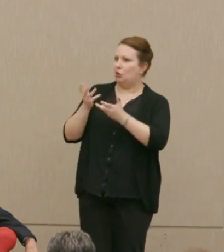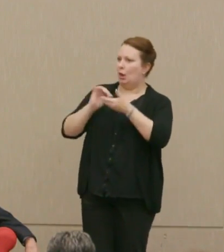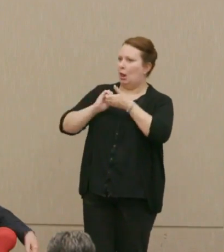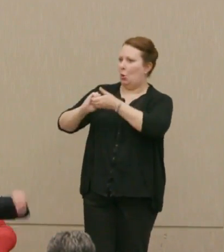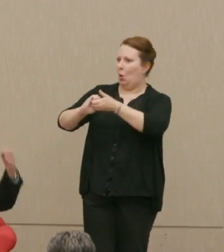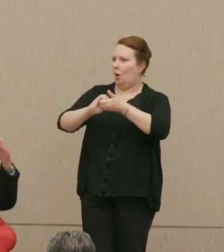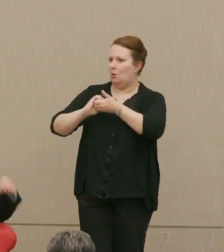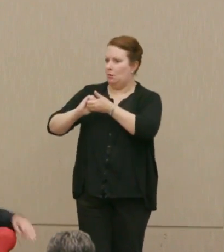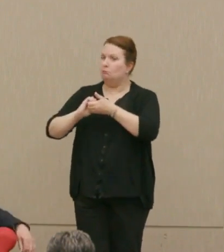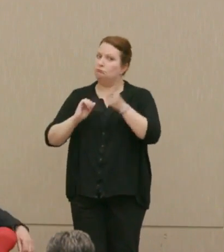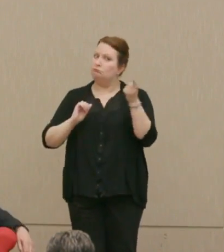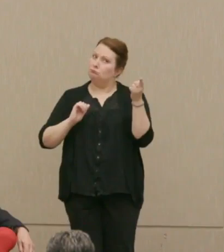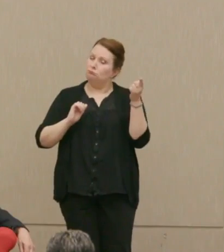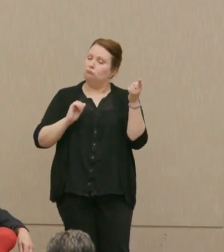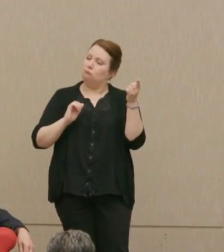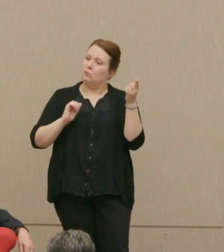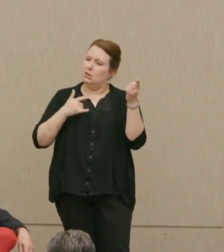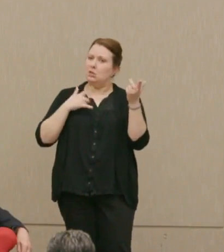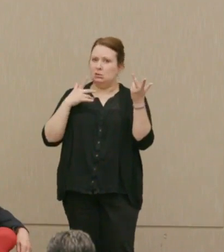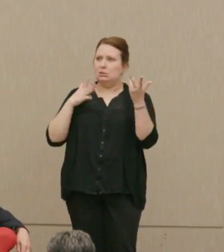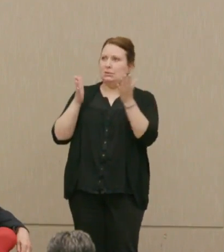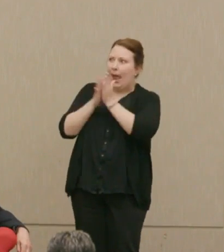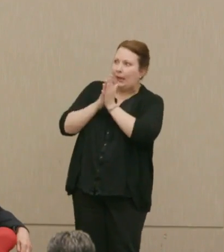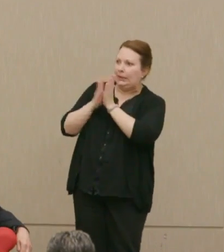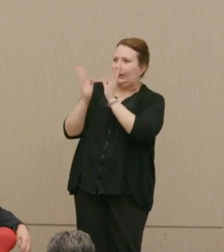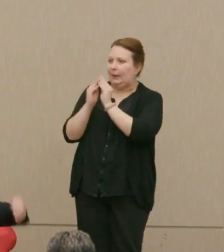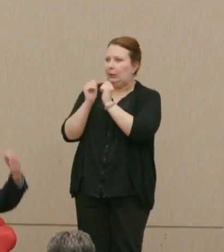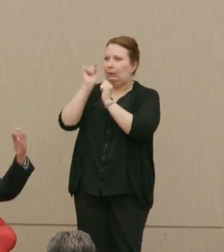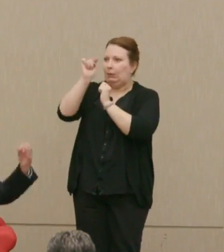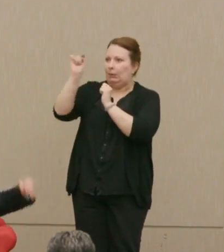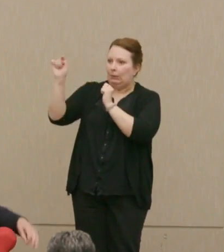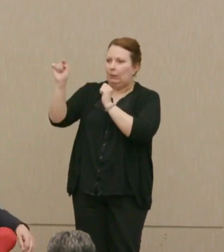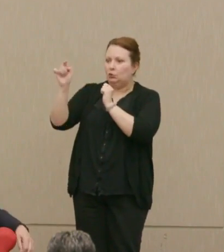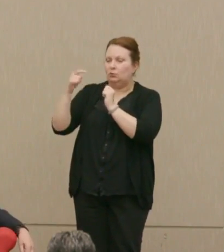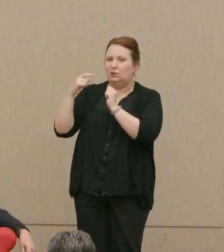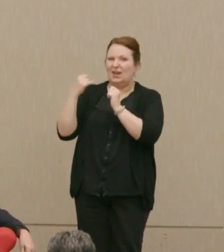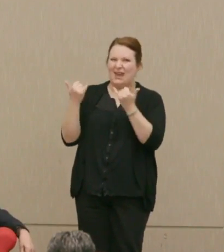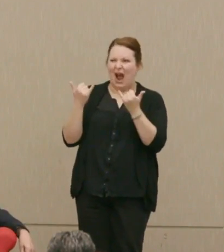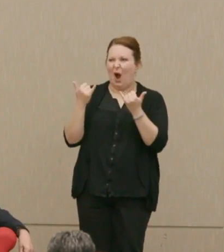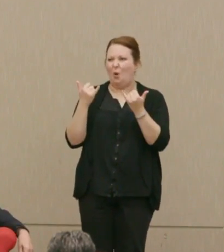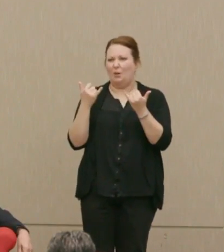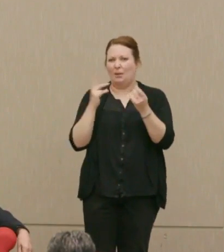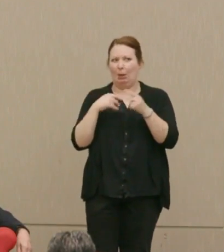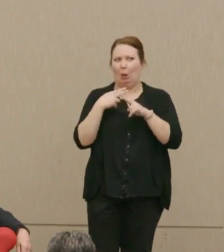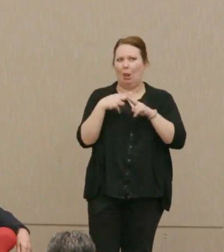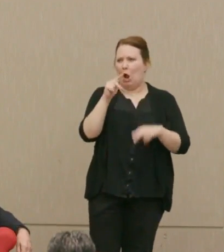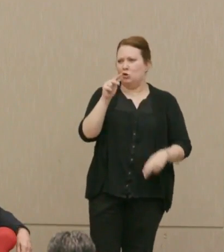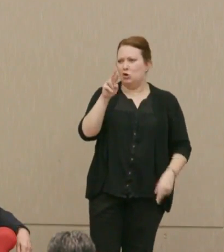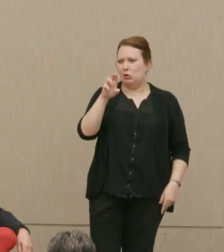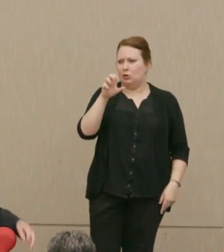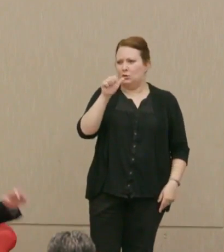And he had the Helsinki summit, which people denounced as treason, John Brennan [inaudible